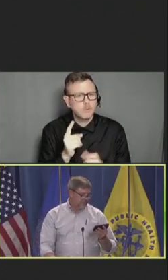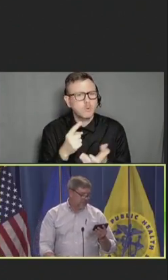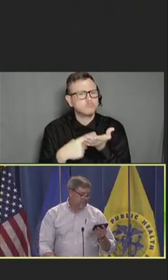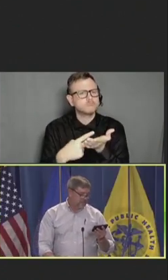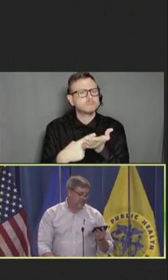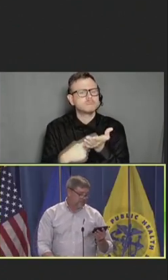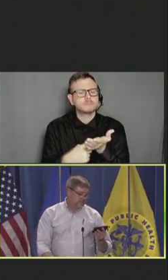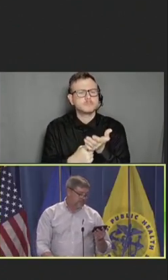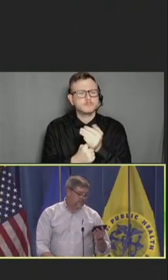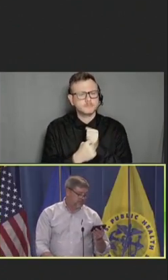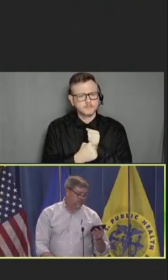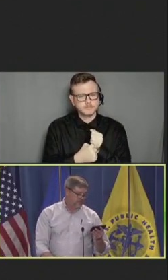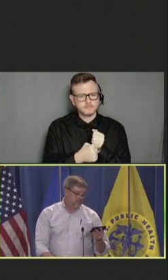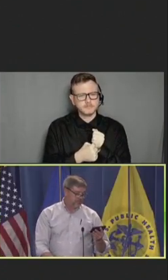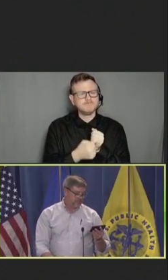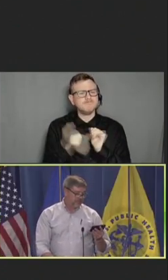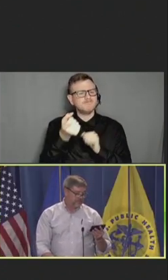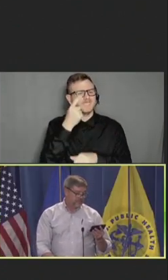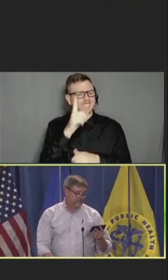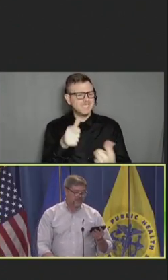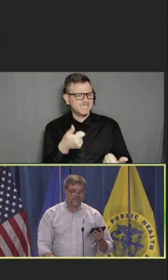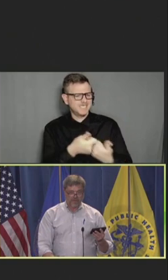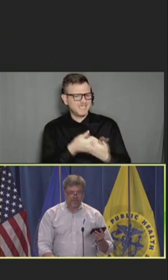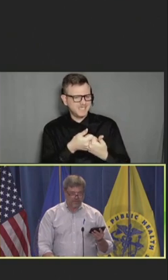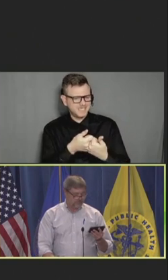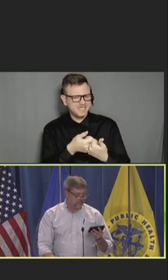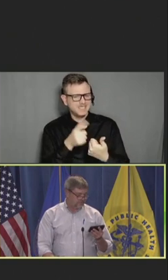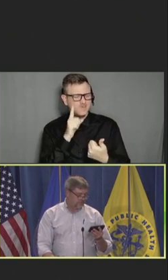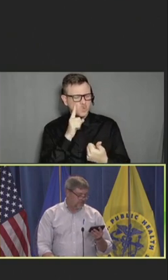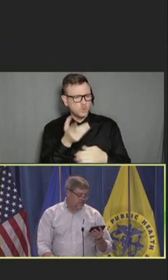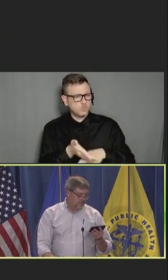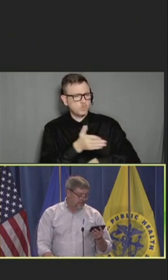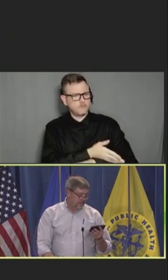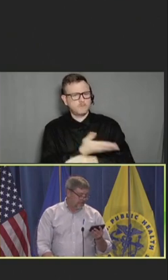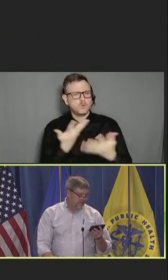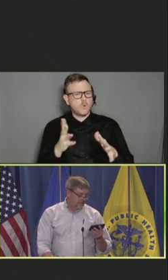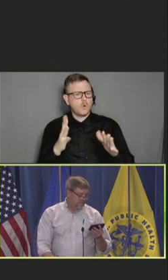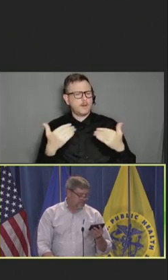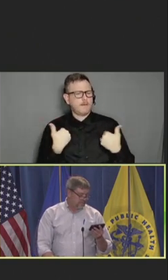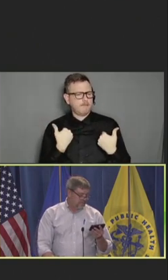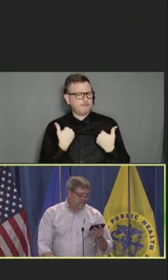"Challenges to improving existing vaccines.